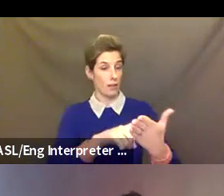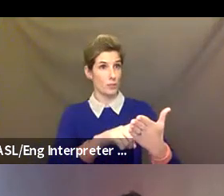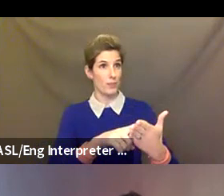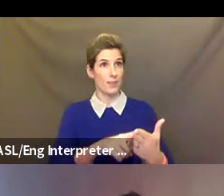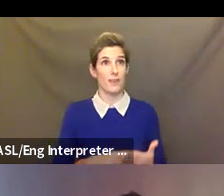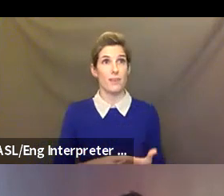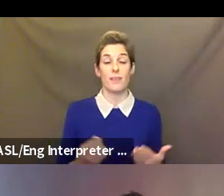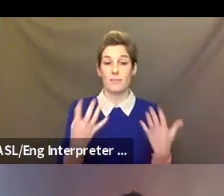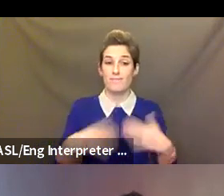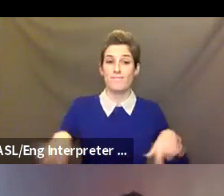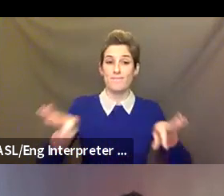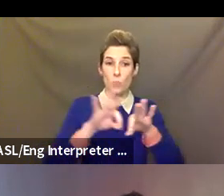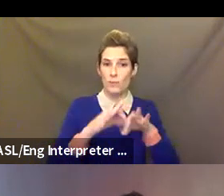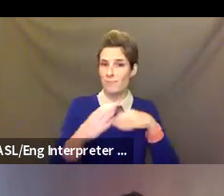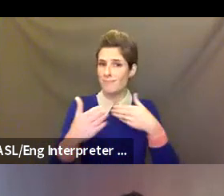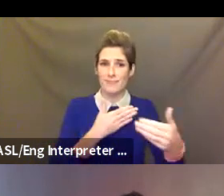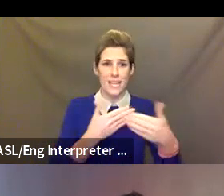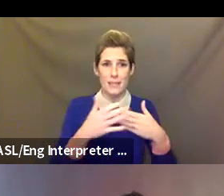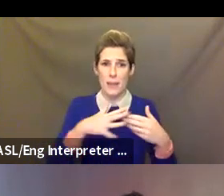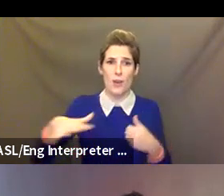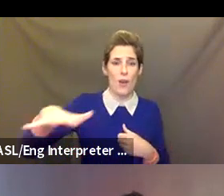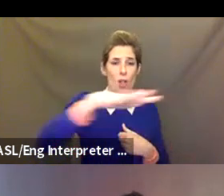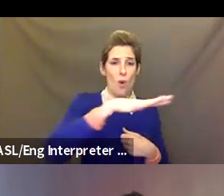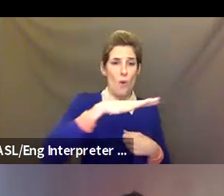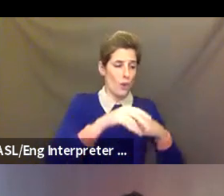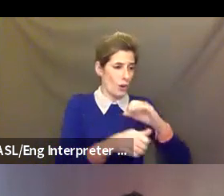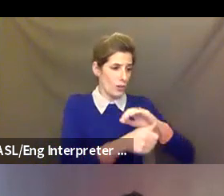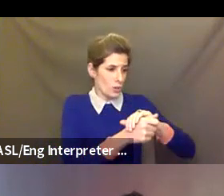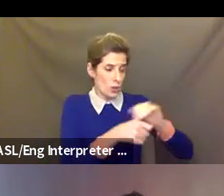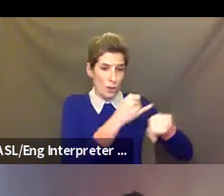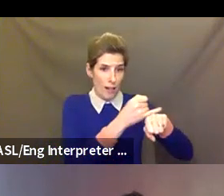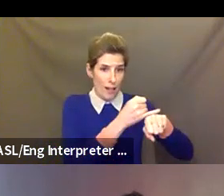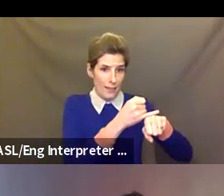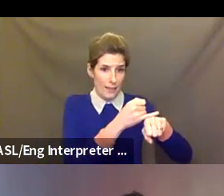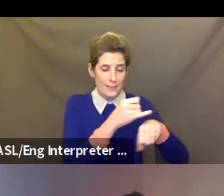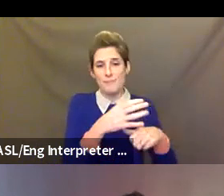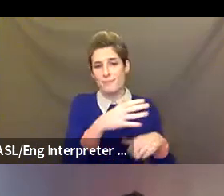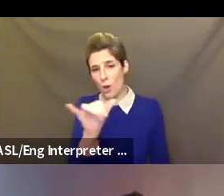acknowledge that wherever we are currently located on Turtle Island, otherwise known as North America, we are on occupied